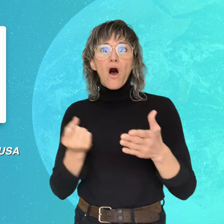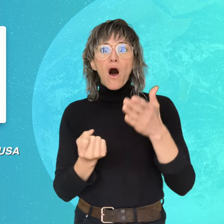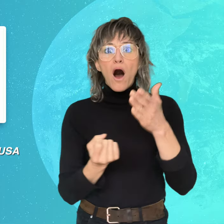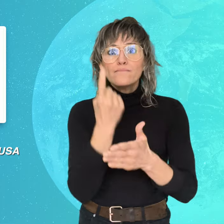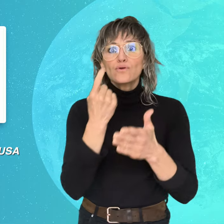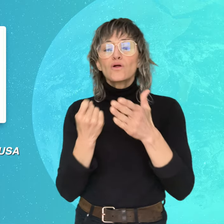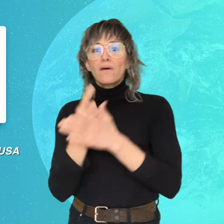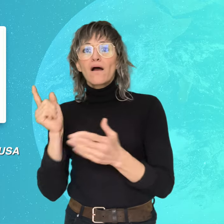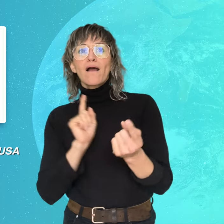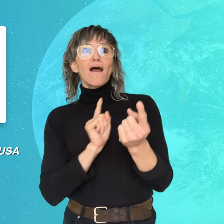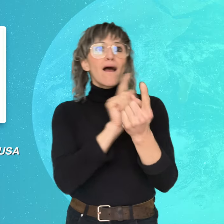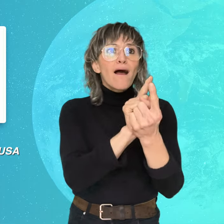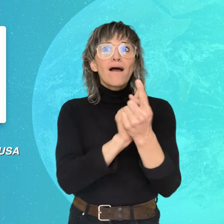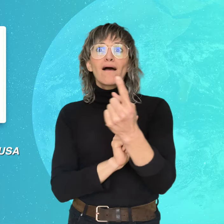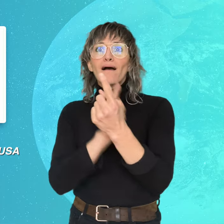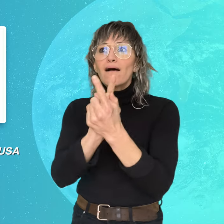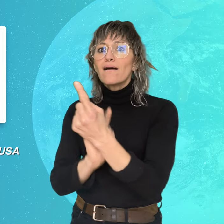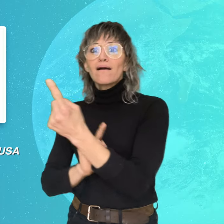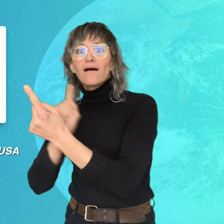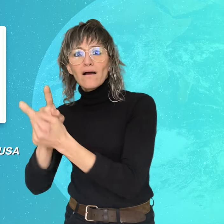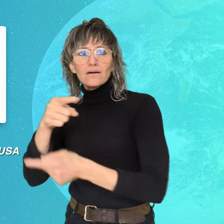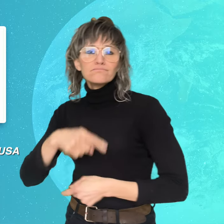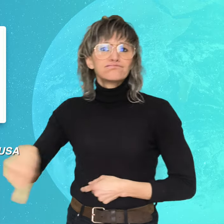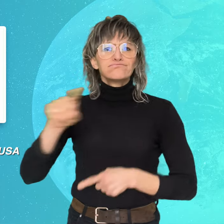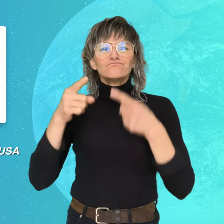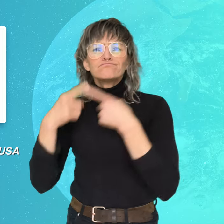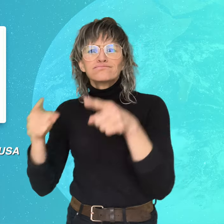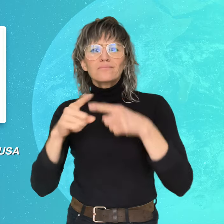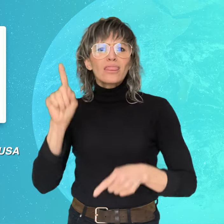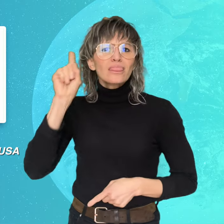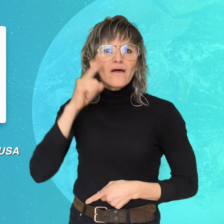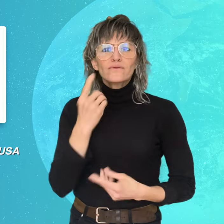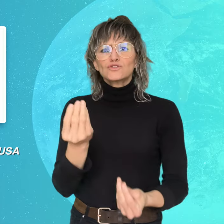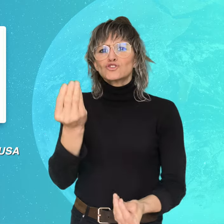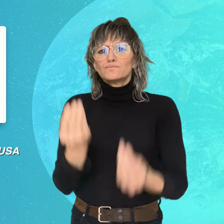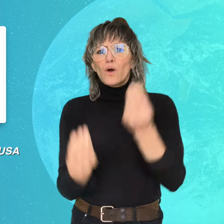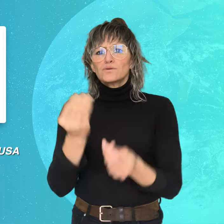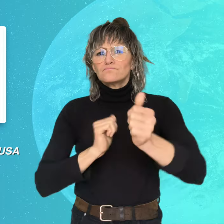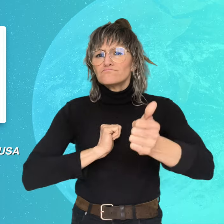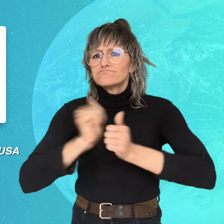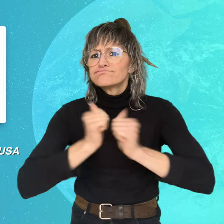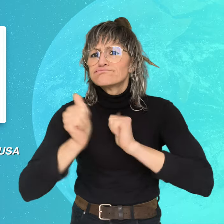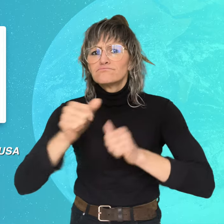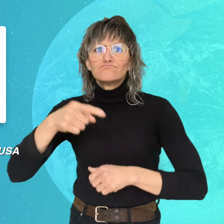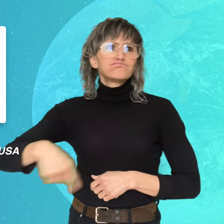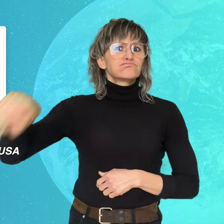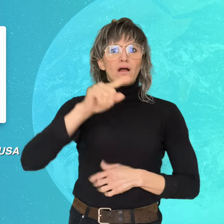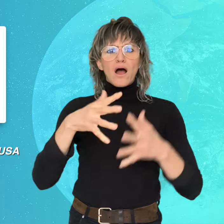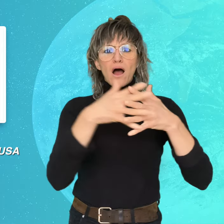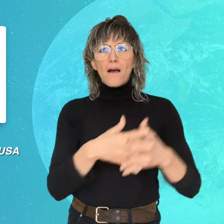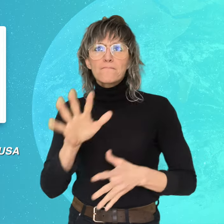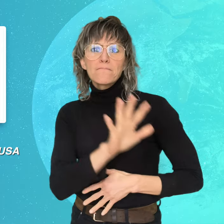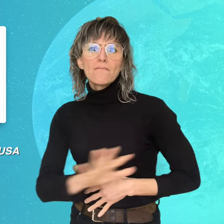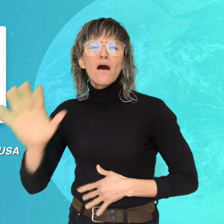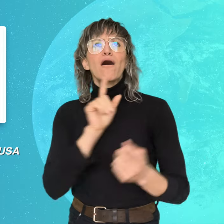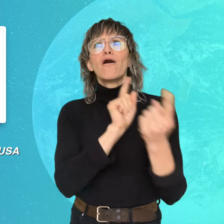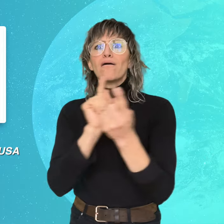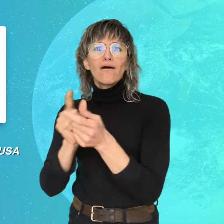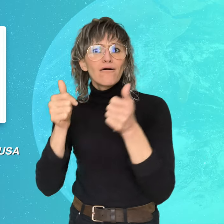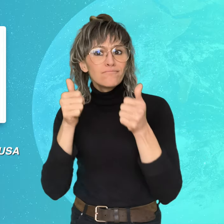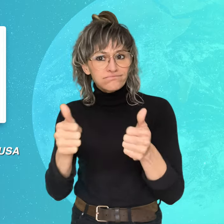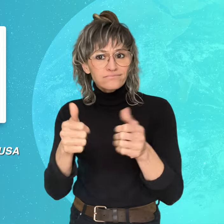to meet other Deaf sports players from all over the country.